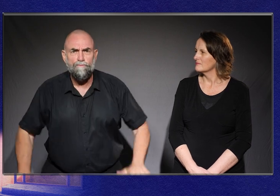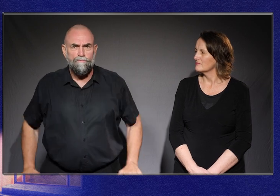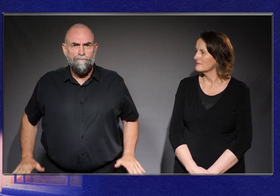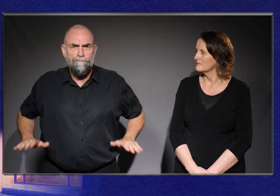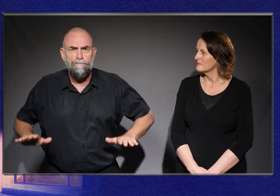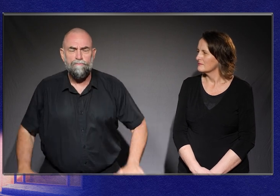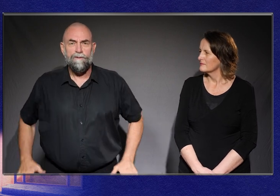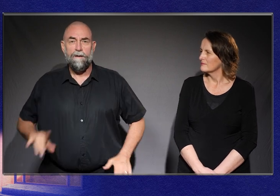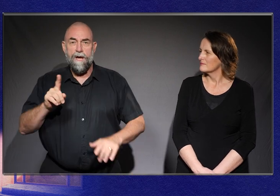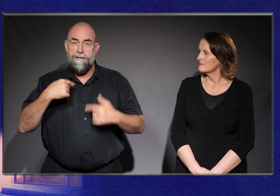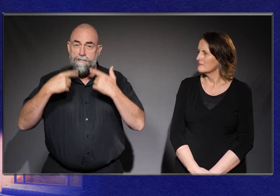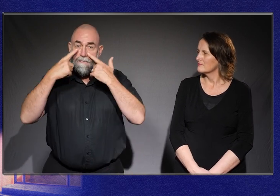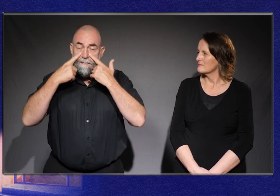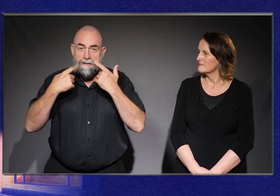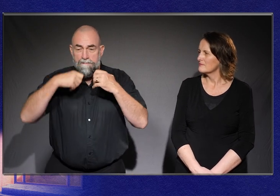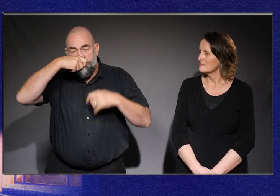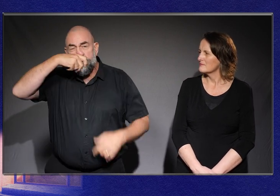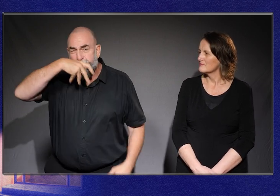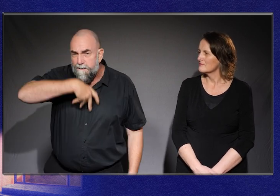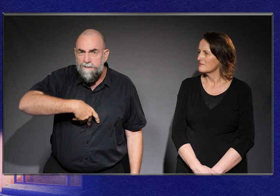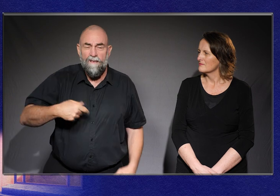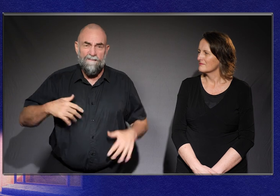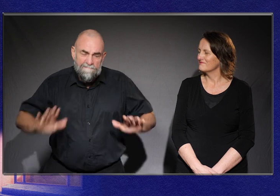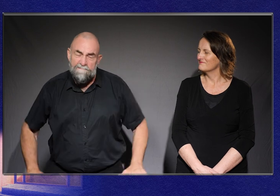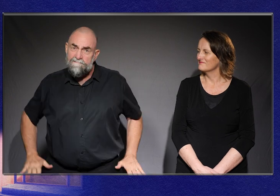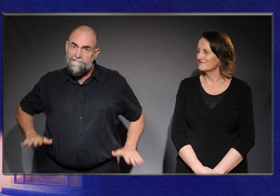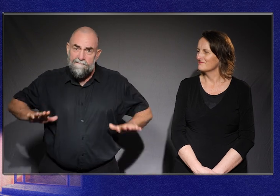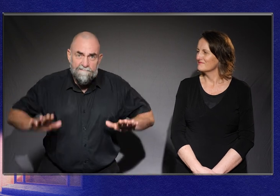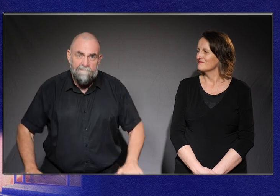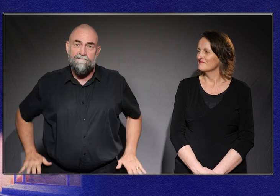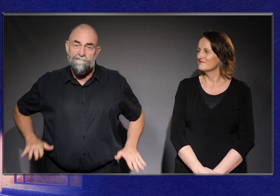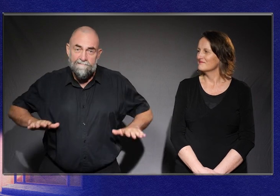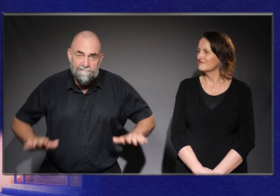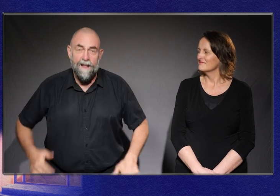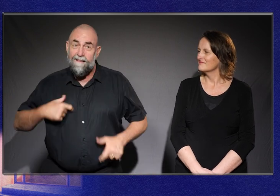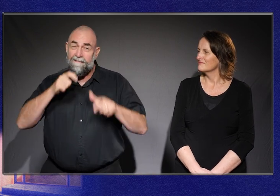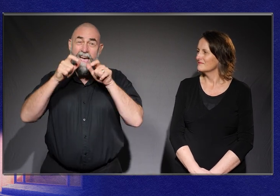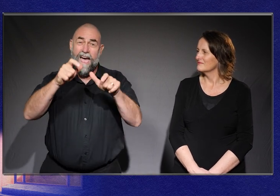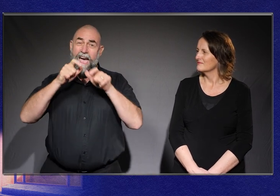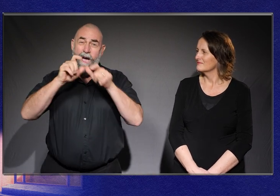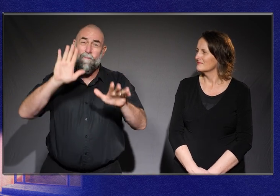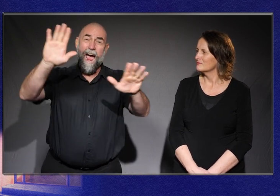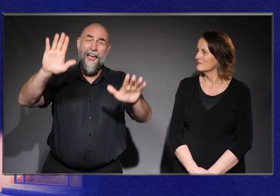I had tears and snot streaming down my face and I was calling out for them to wait.